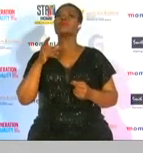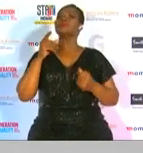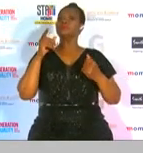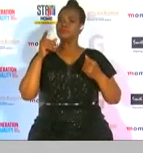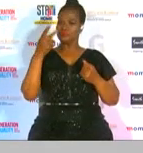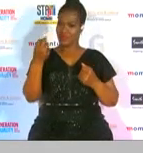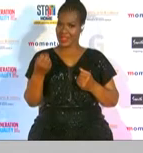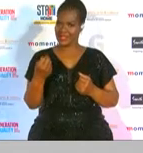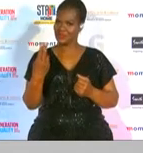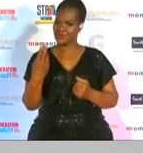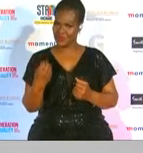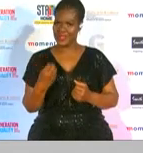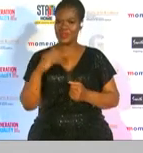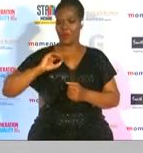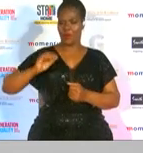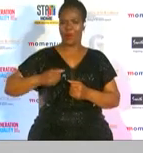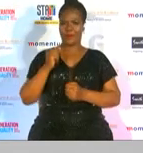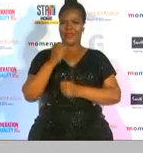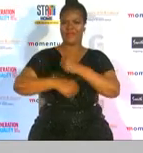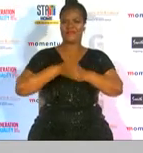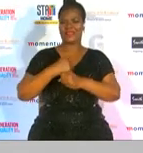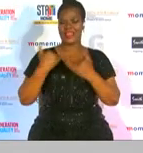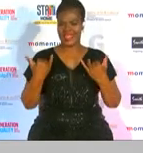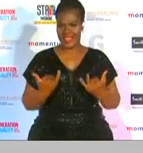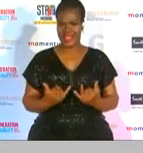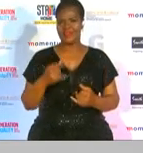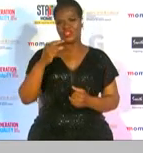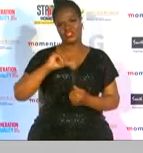2020 woman of the year for g sport awards